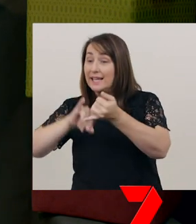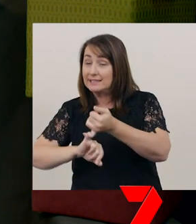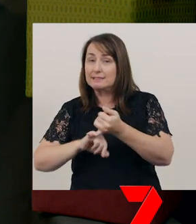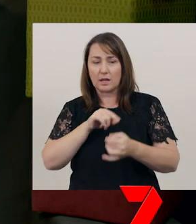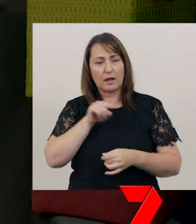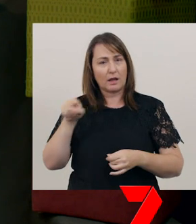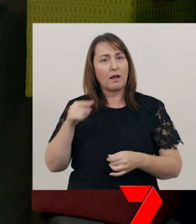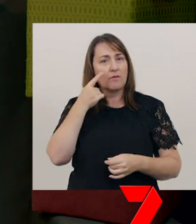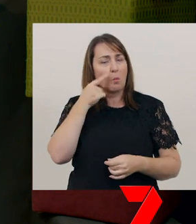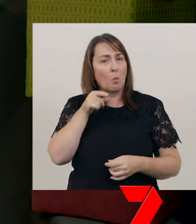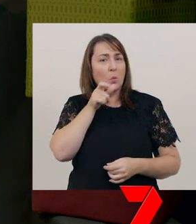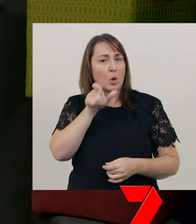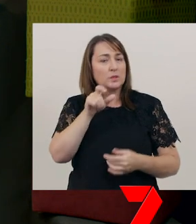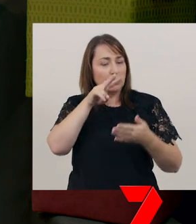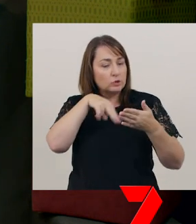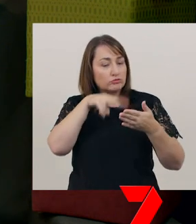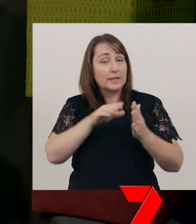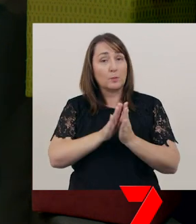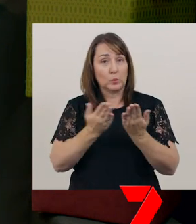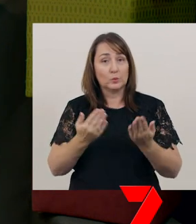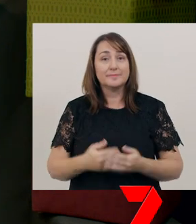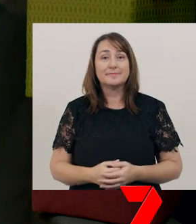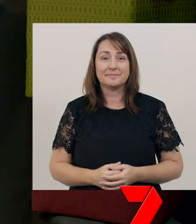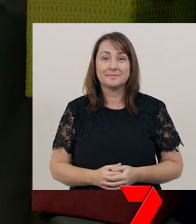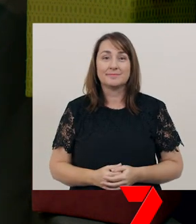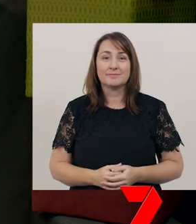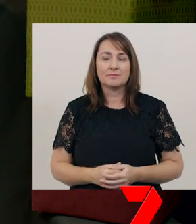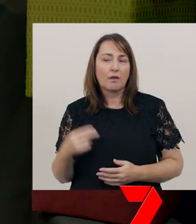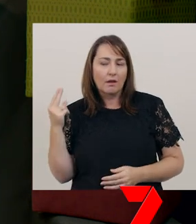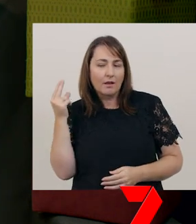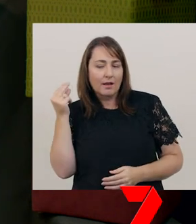Rex has an idea.